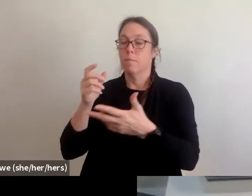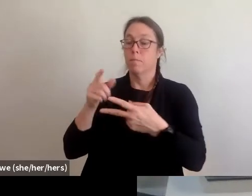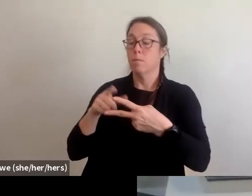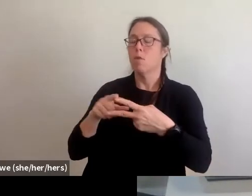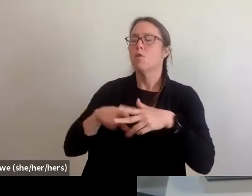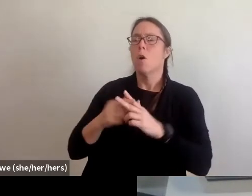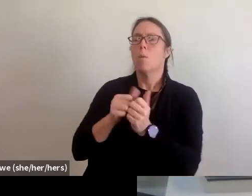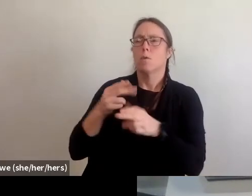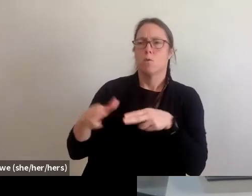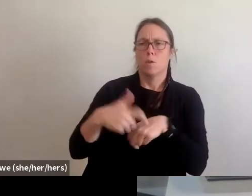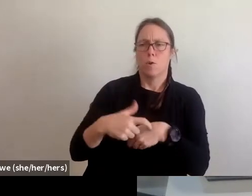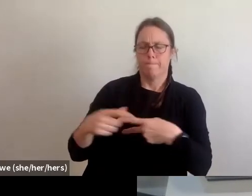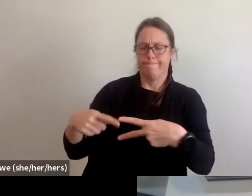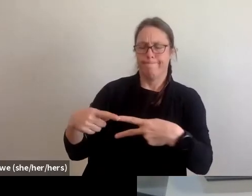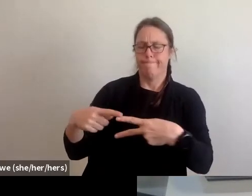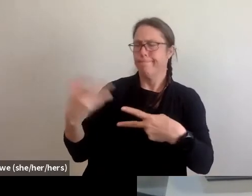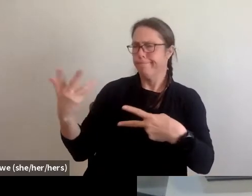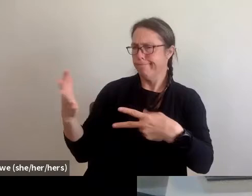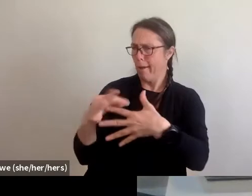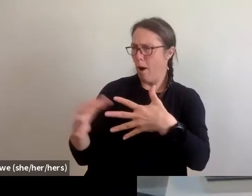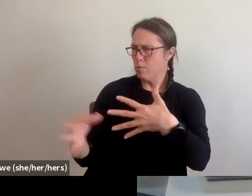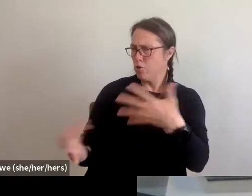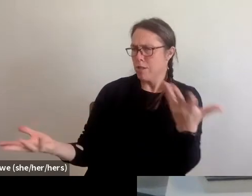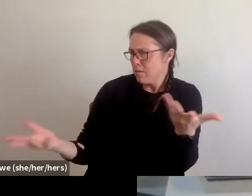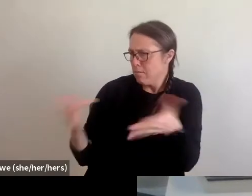What kind of options could be available